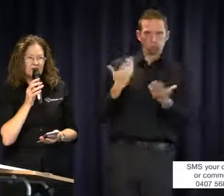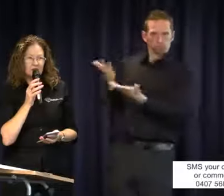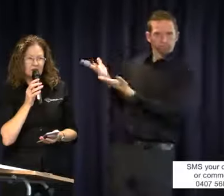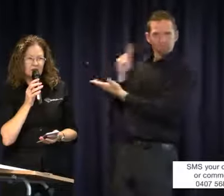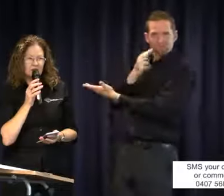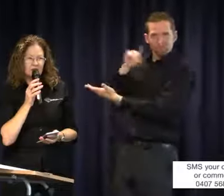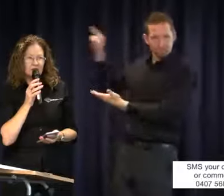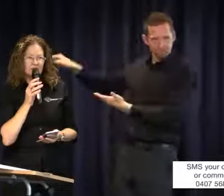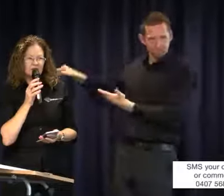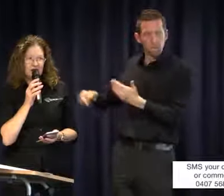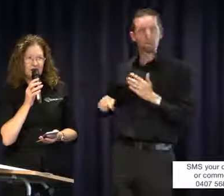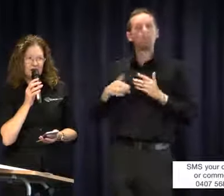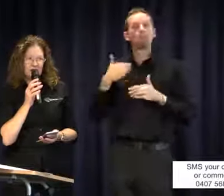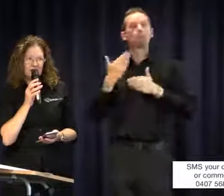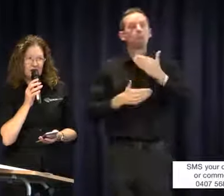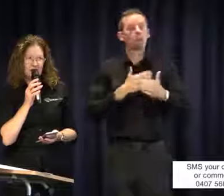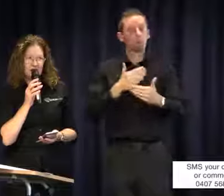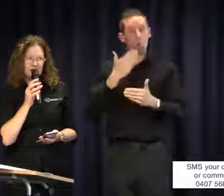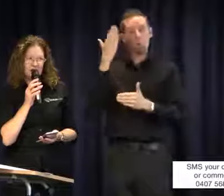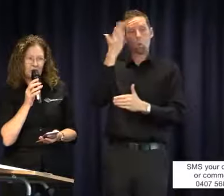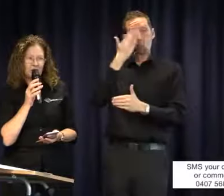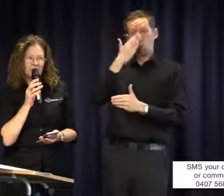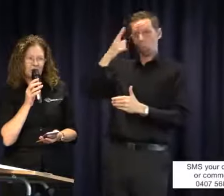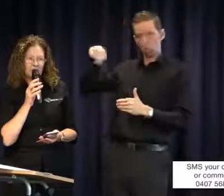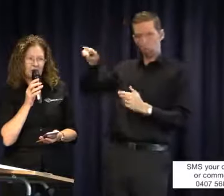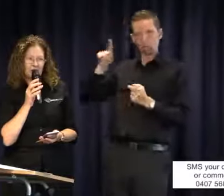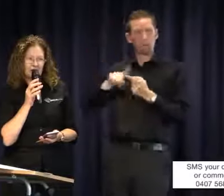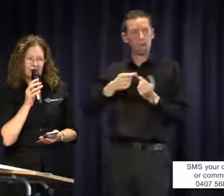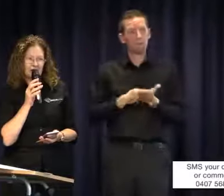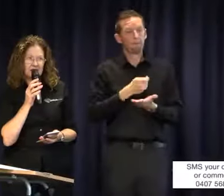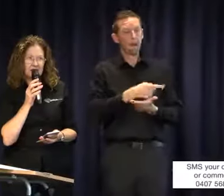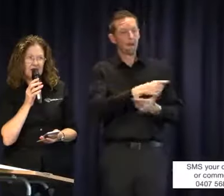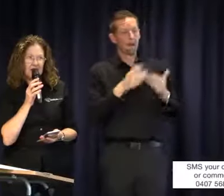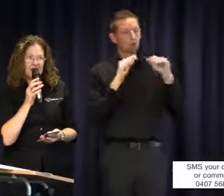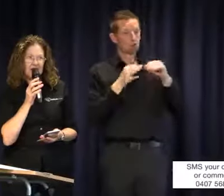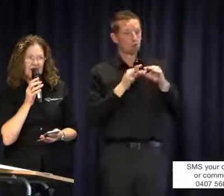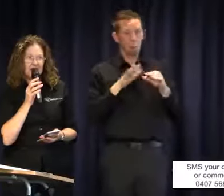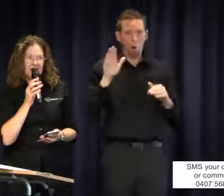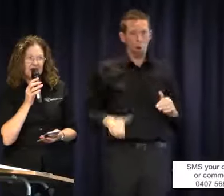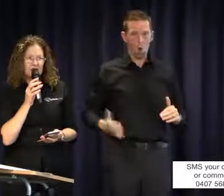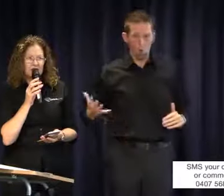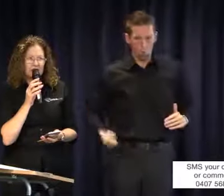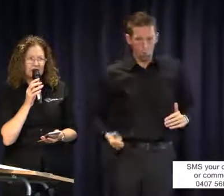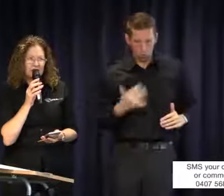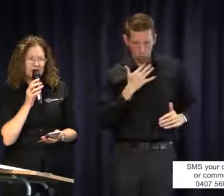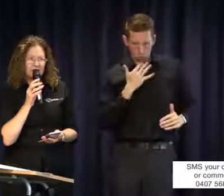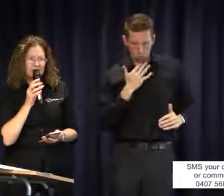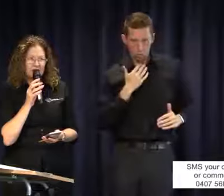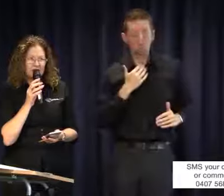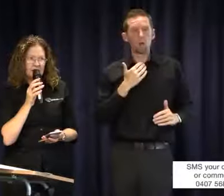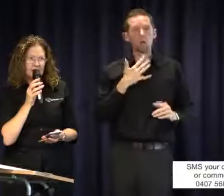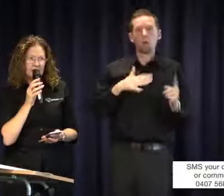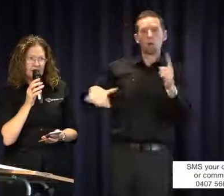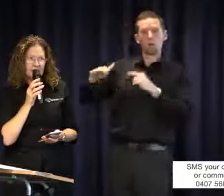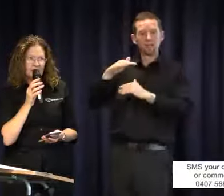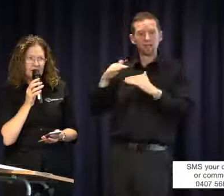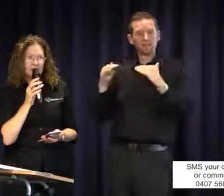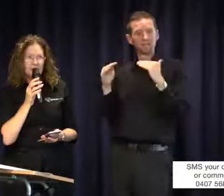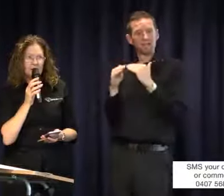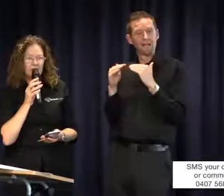schools continued to pay the interpreters at very low rates and industry standards grew